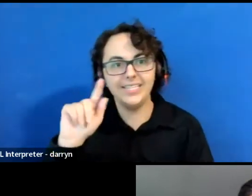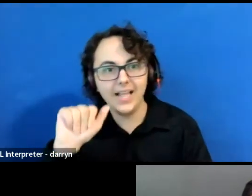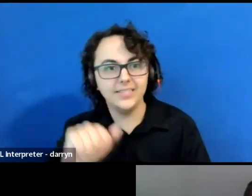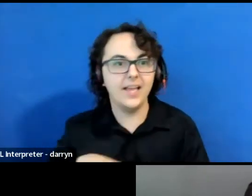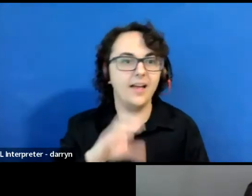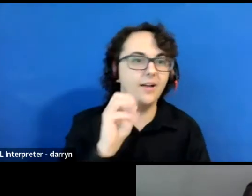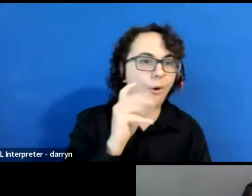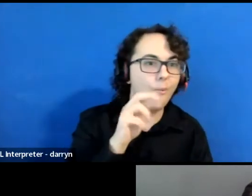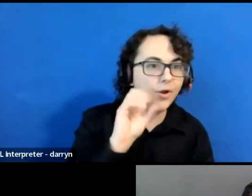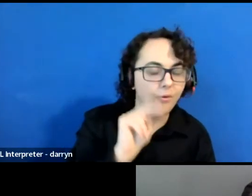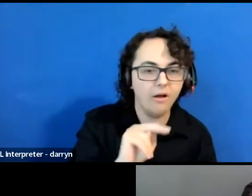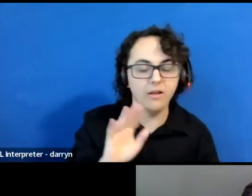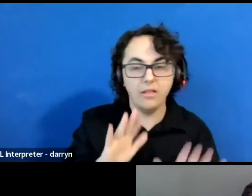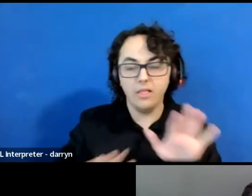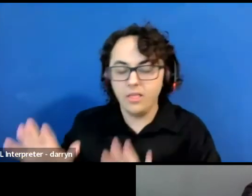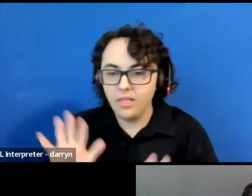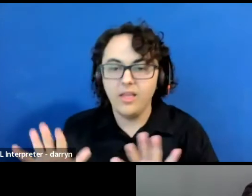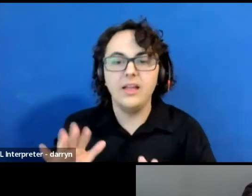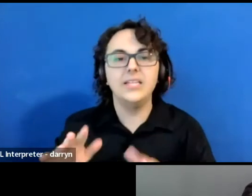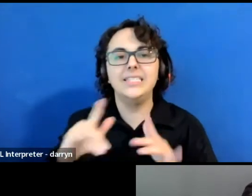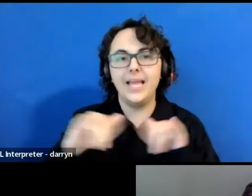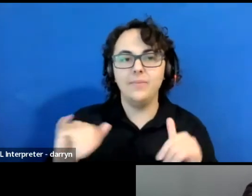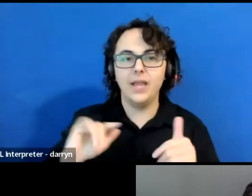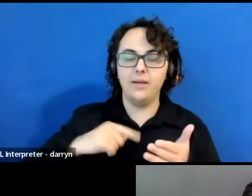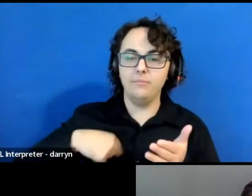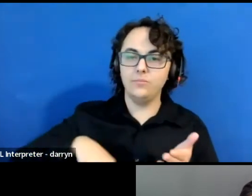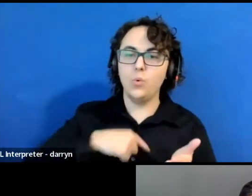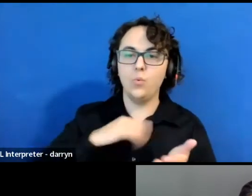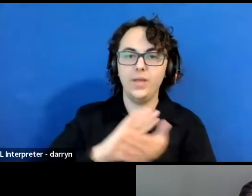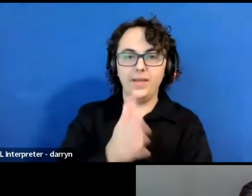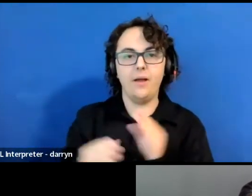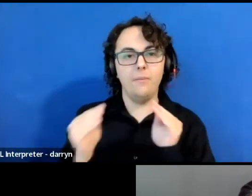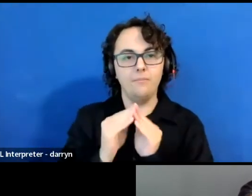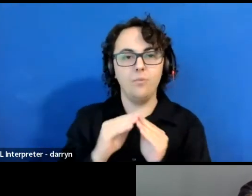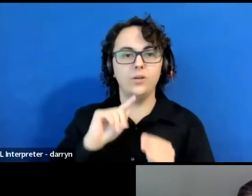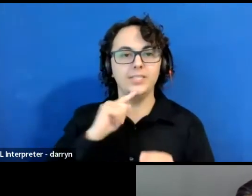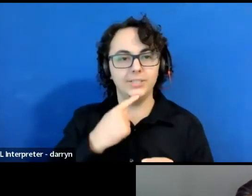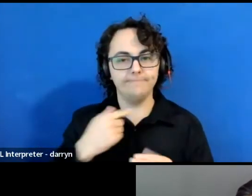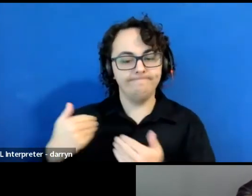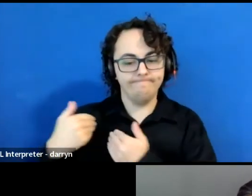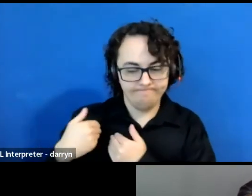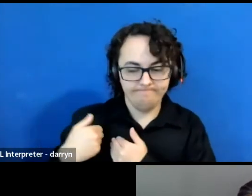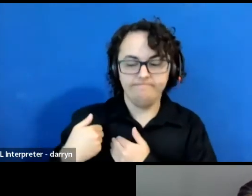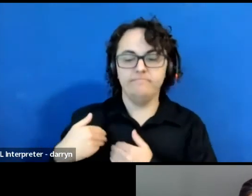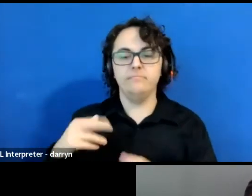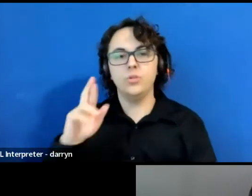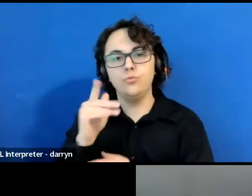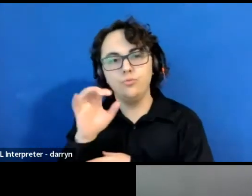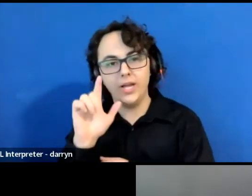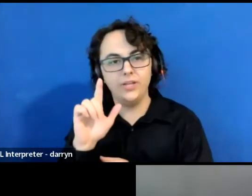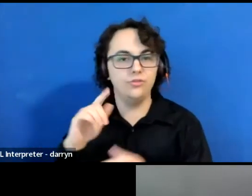our accountability to racial justice. Those efforts have been both fruitful and frustrating,